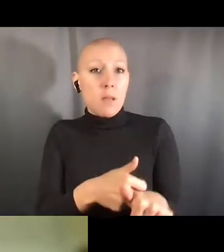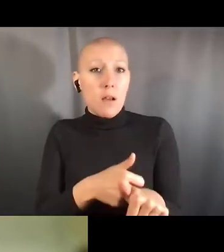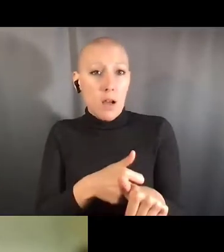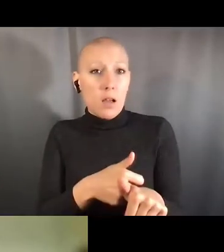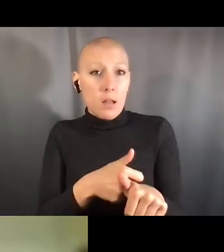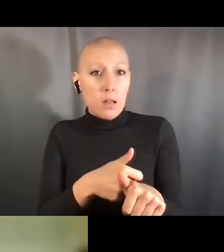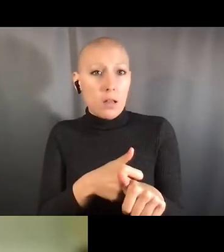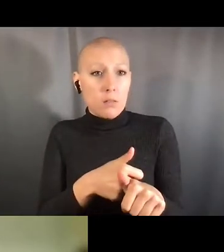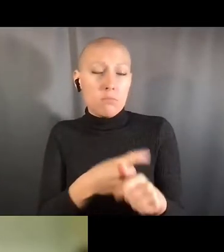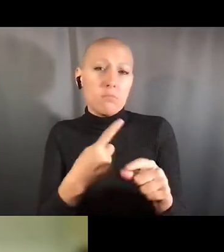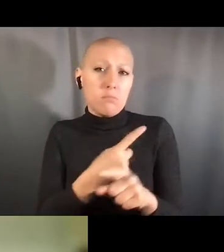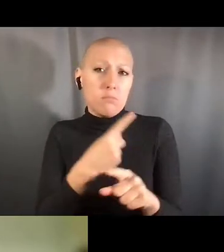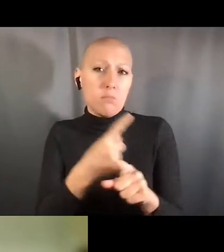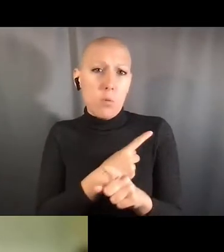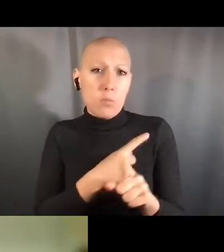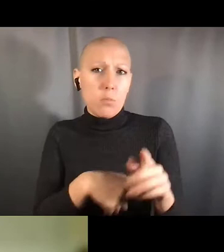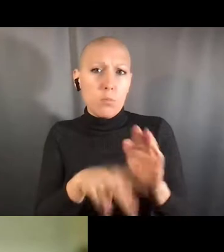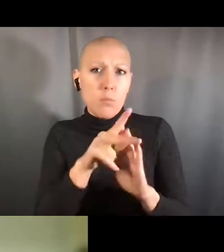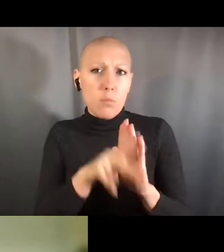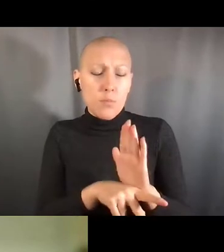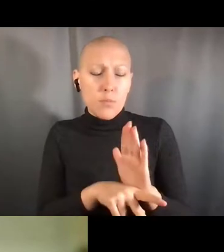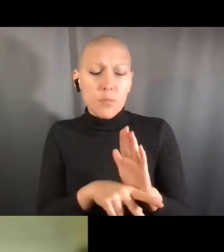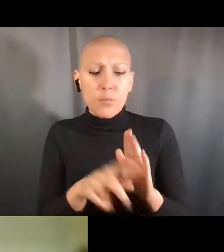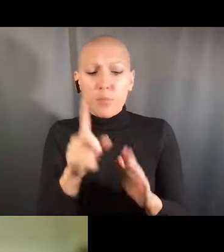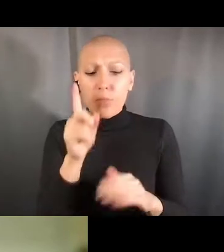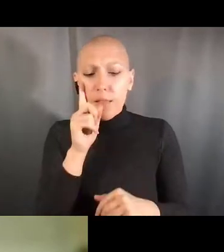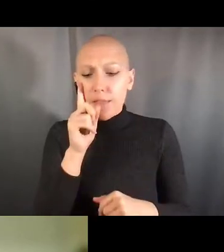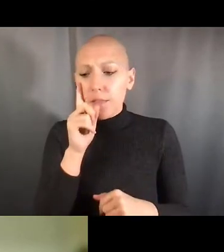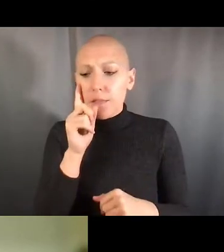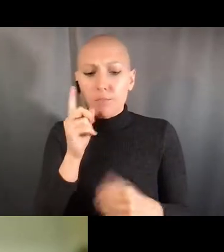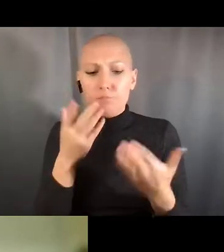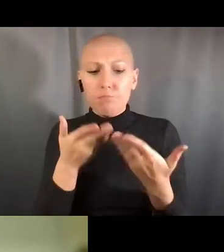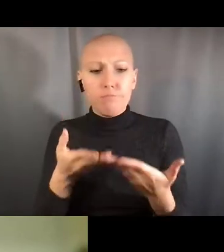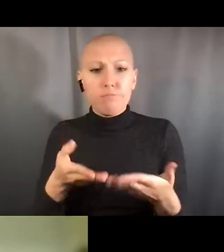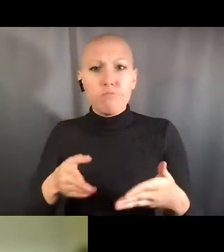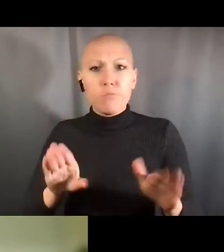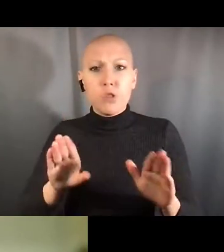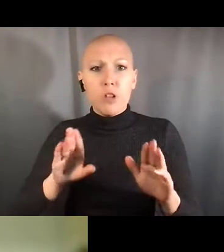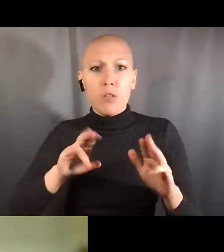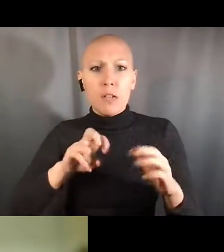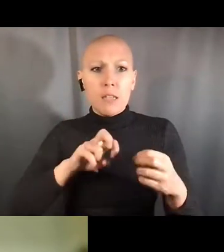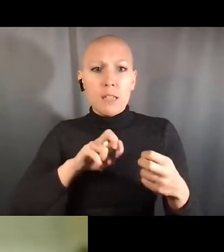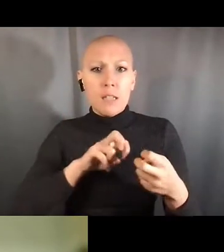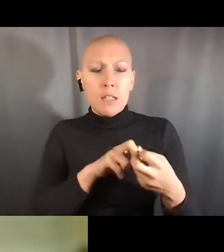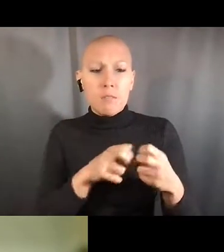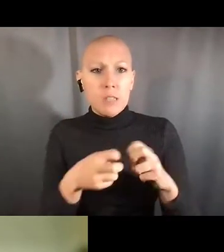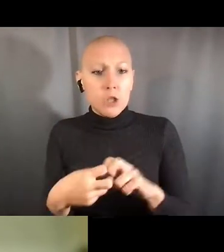So they could do things like introduce ... So doing this, incorporating cores